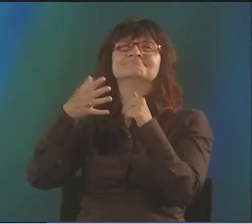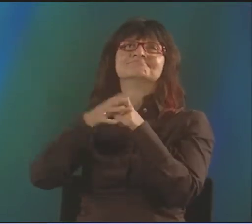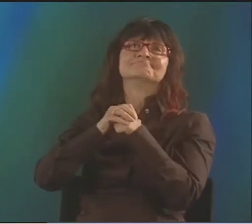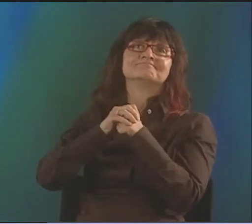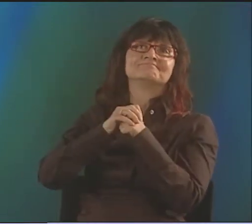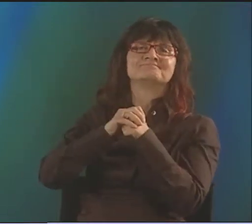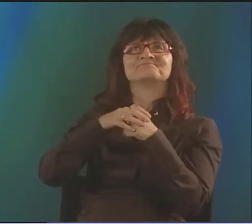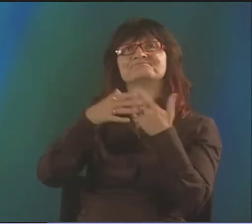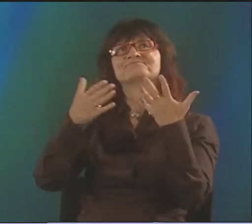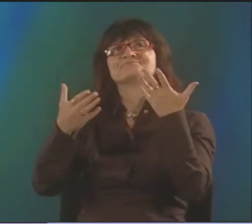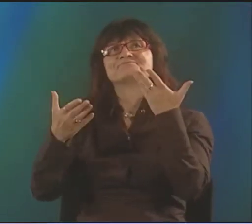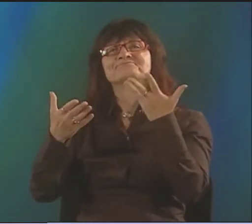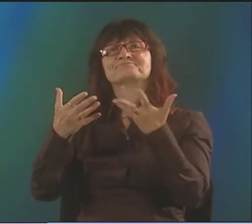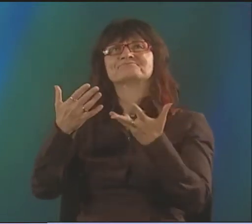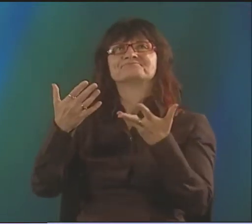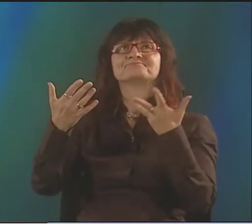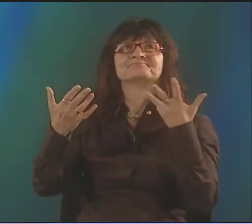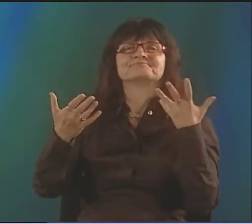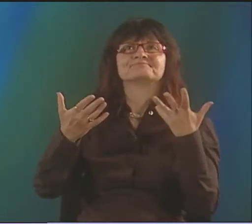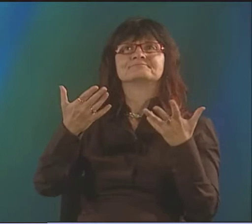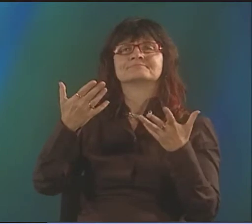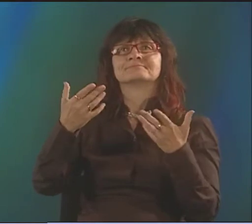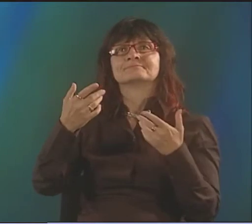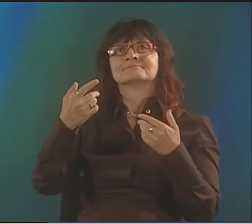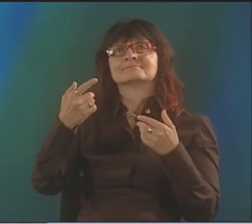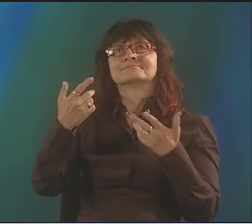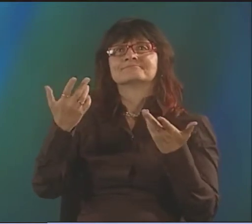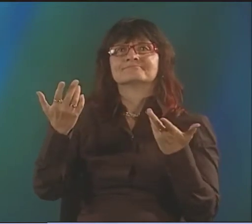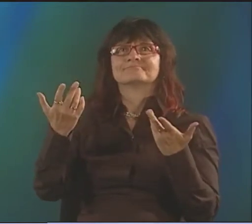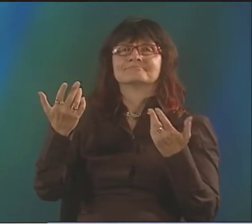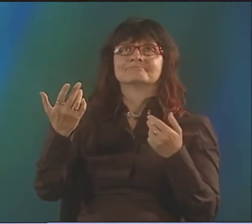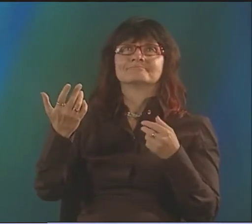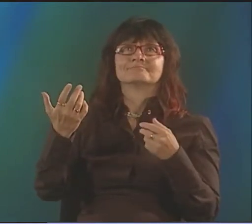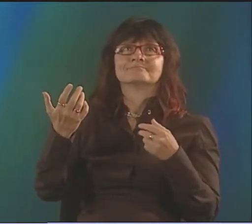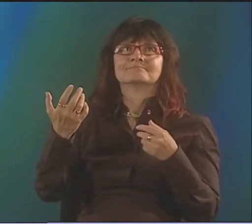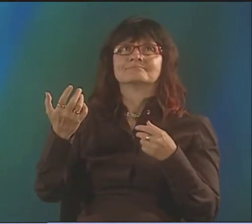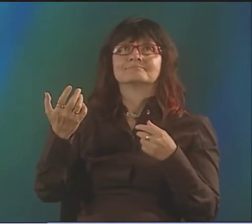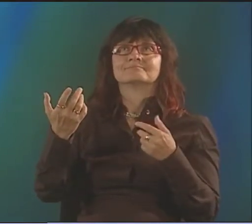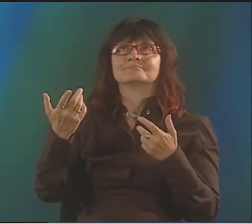THE IDEAS WITHIN THE LANGUAGE. UM...